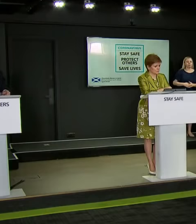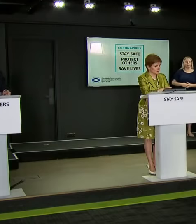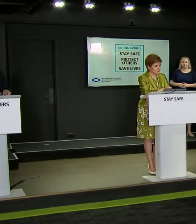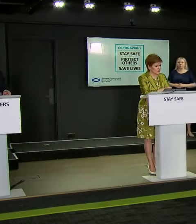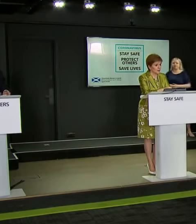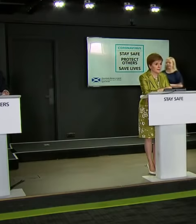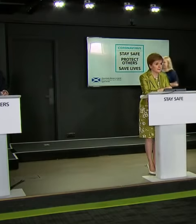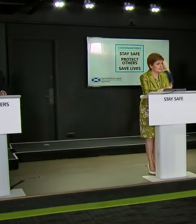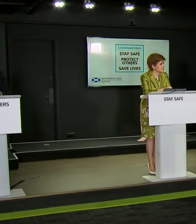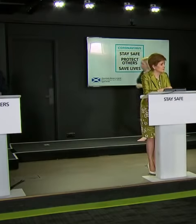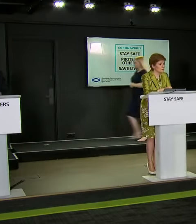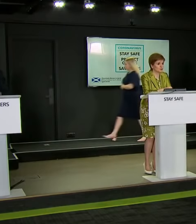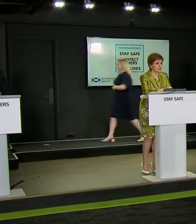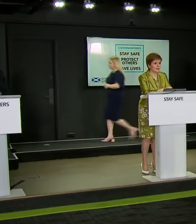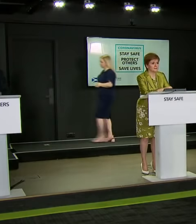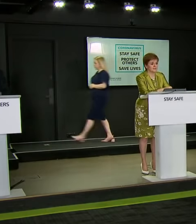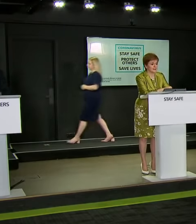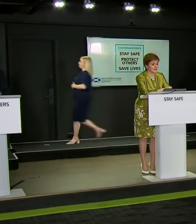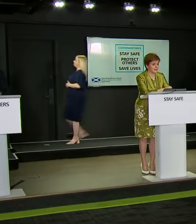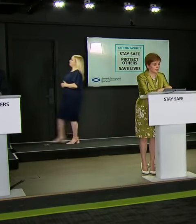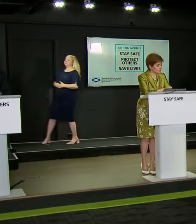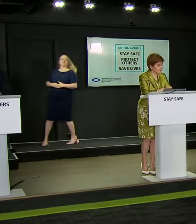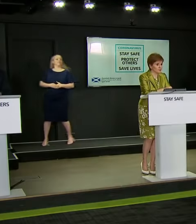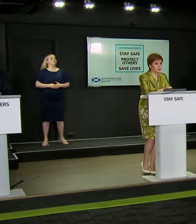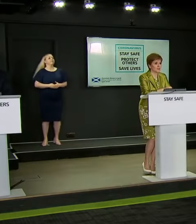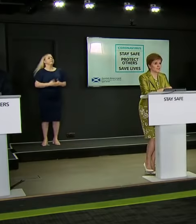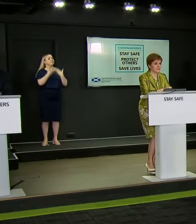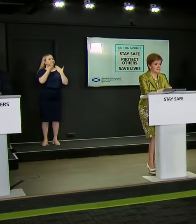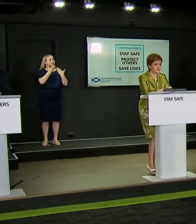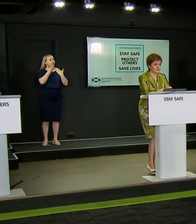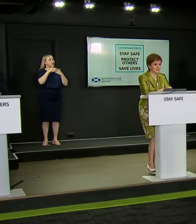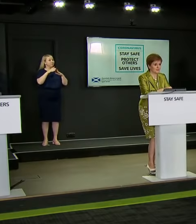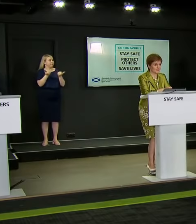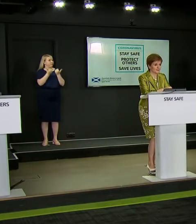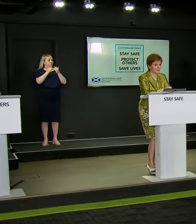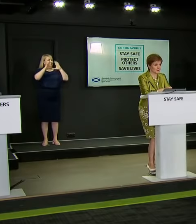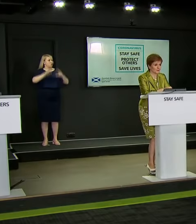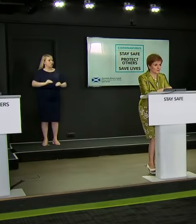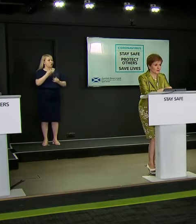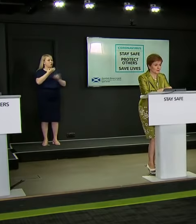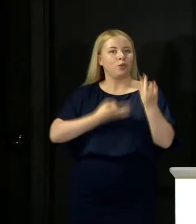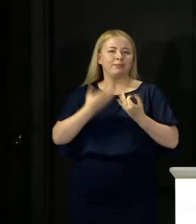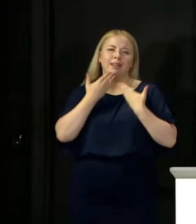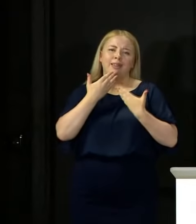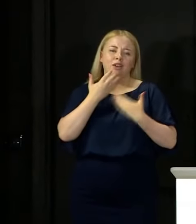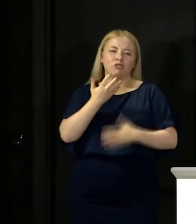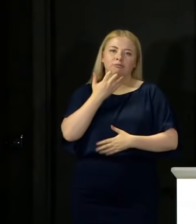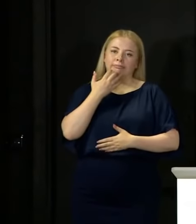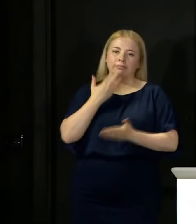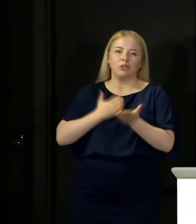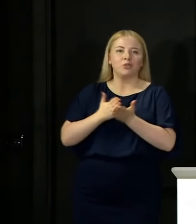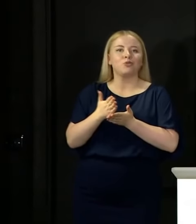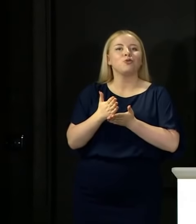OK, thanks very much. And that concludes our questions today. If you've stuck with us throughout, thank you for bearing with us.